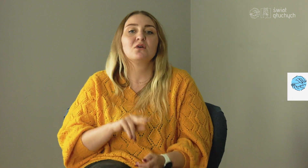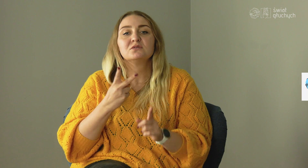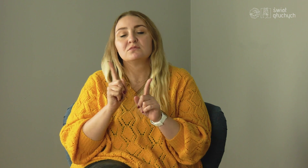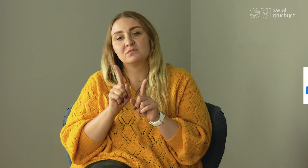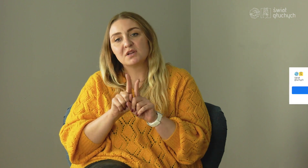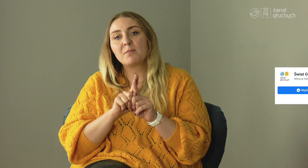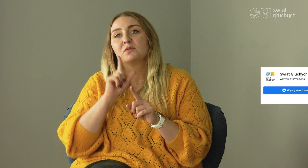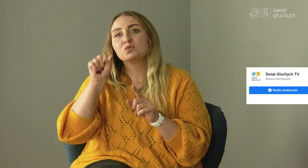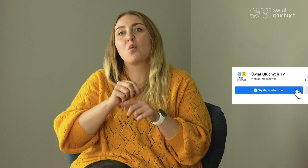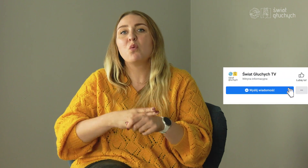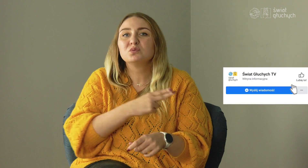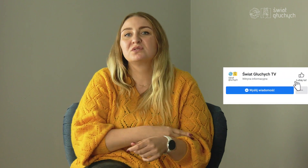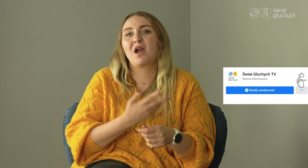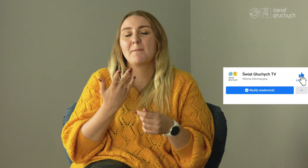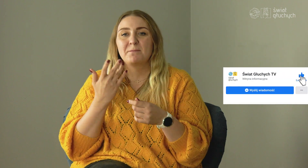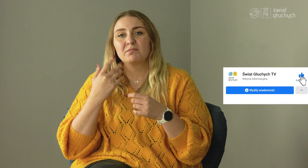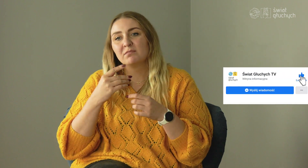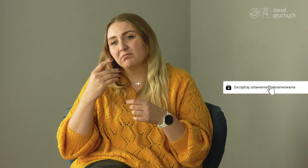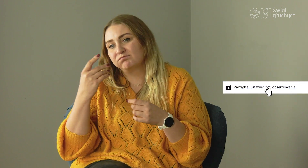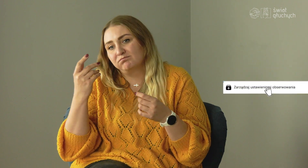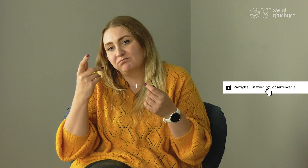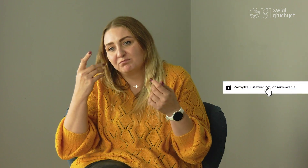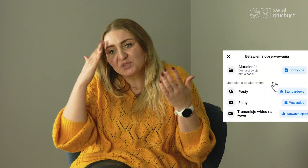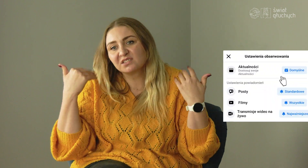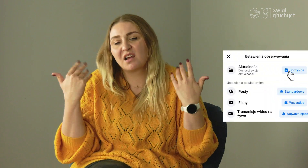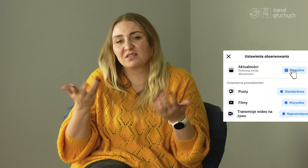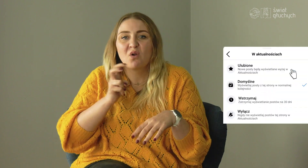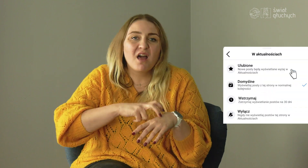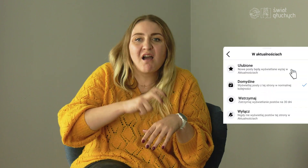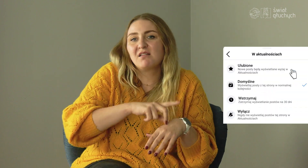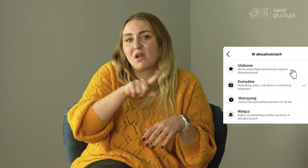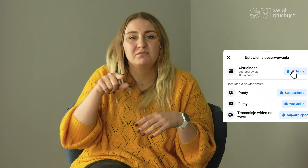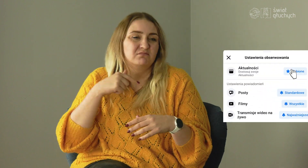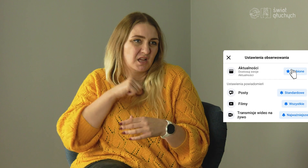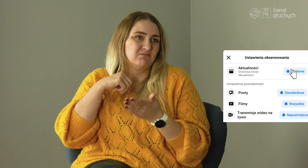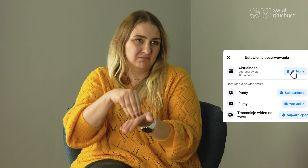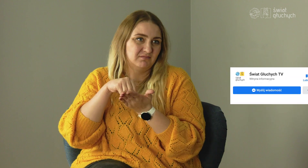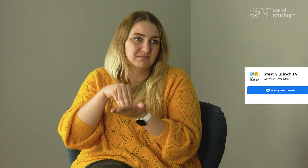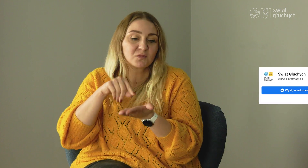same in the office, at the hospital, at the doctor's office -- I can write.